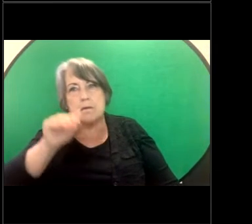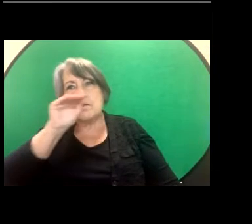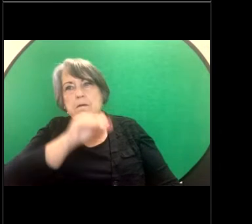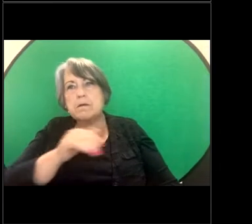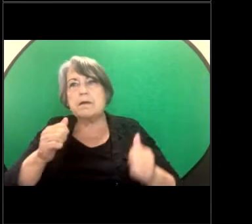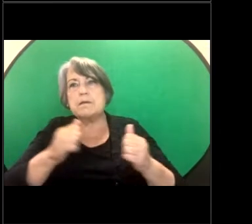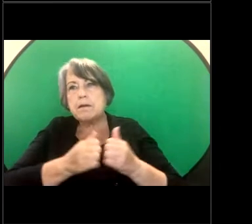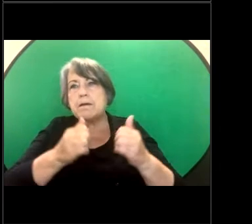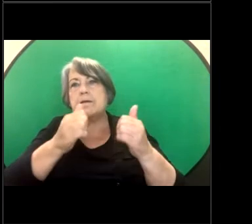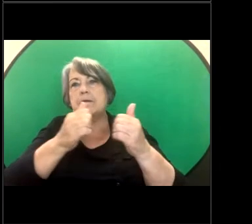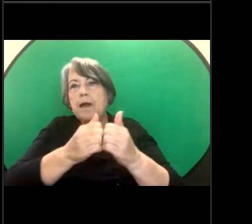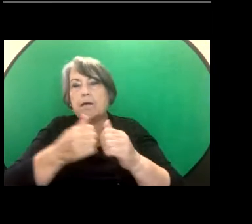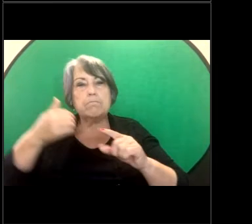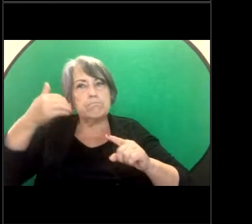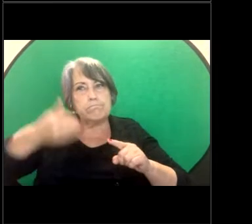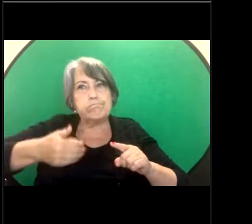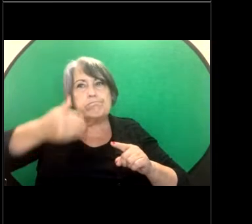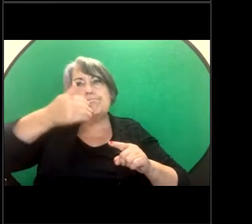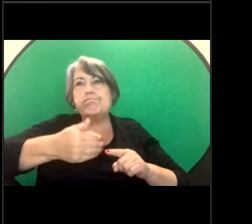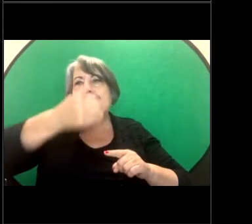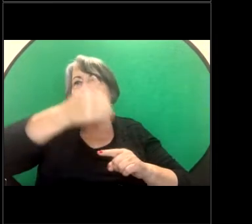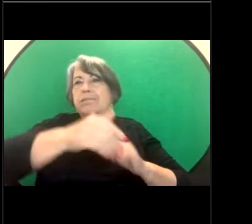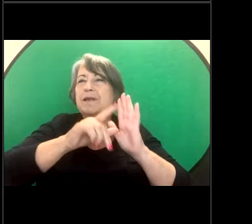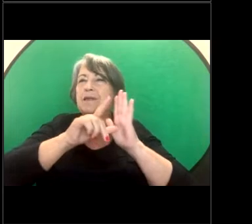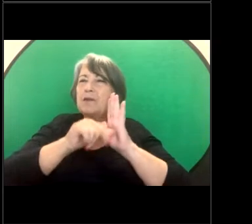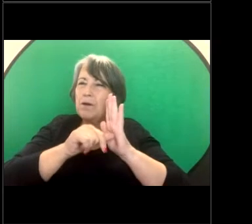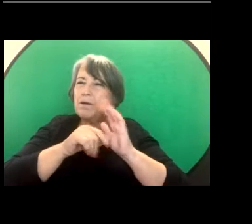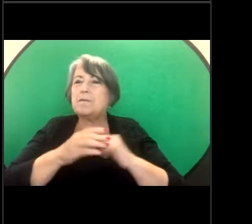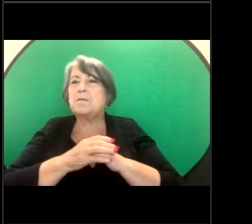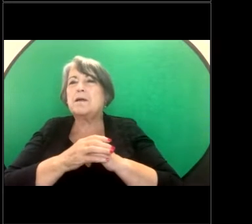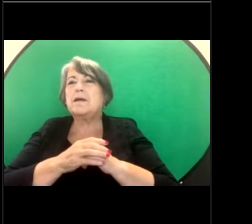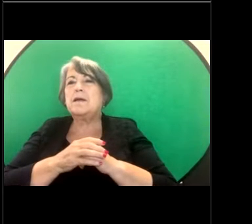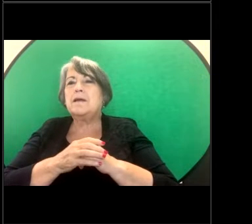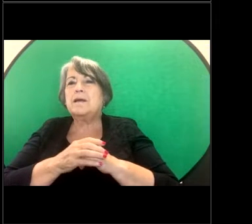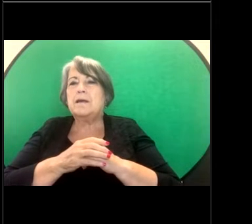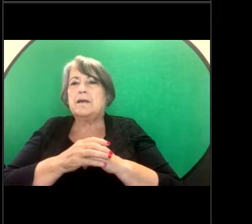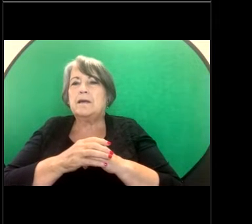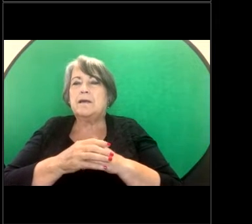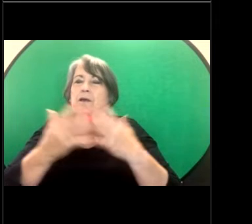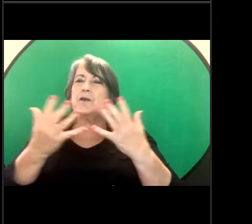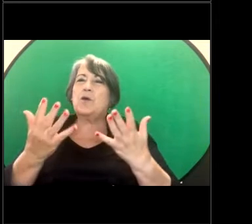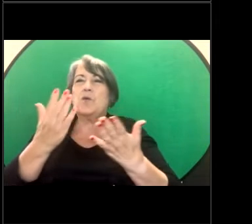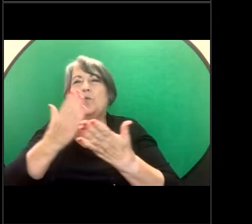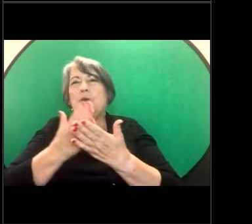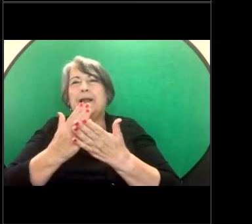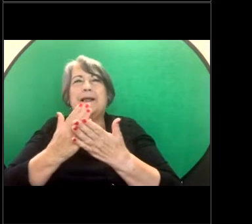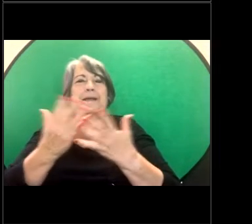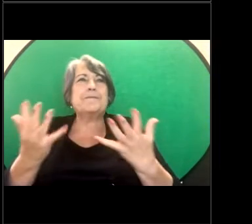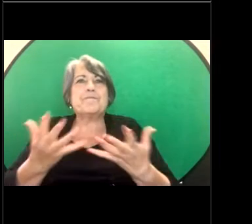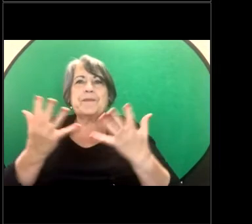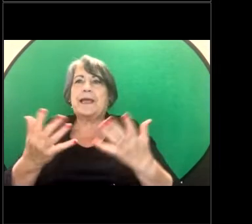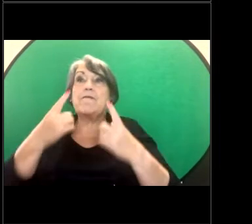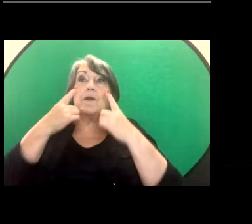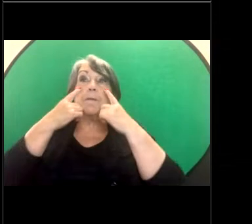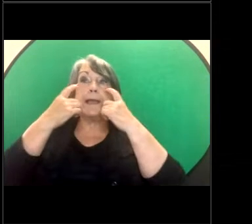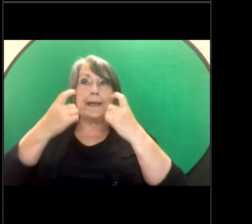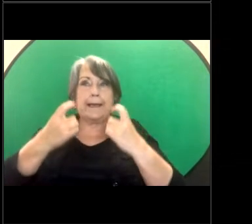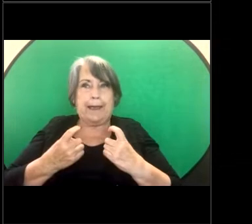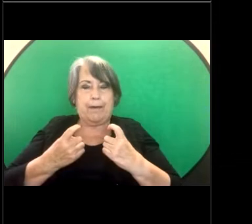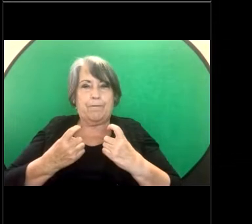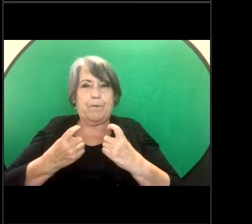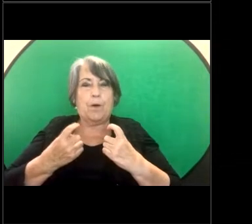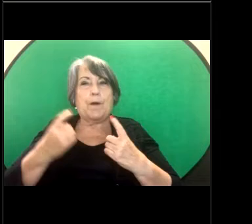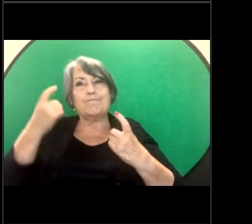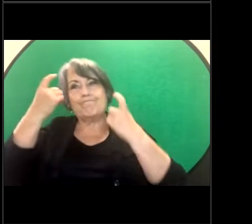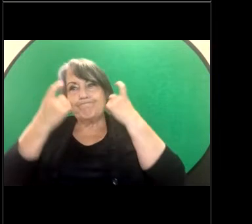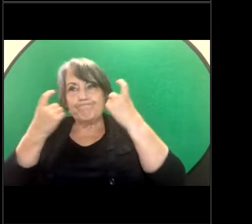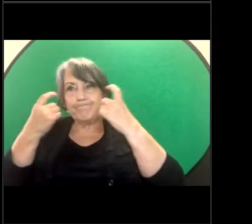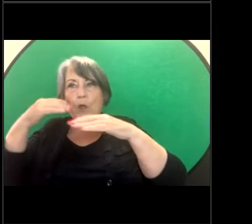over a period of time. So it's just, I guess, being careful, considering the circumstances.